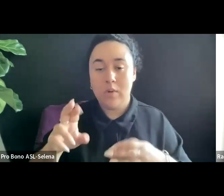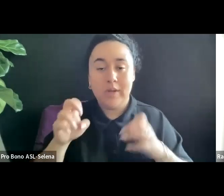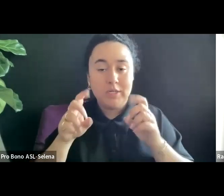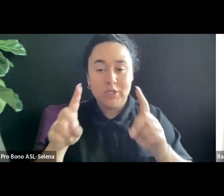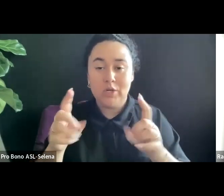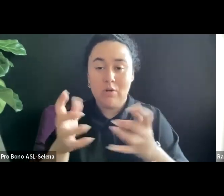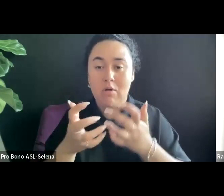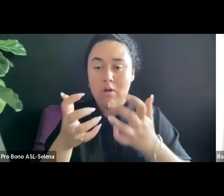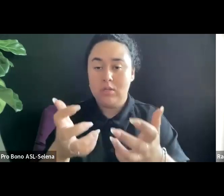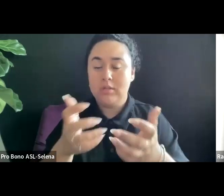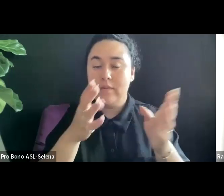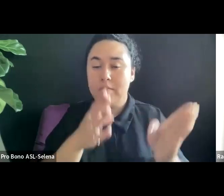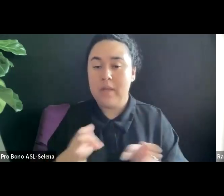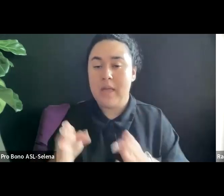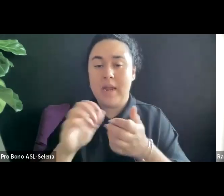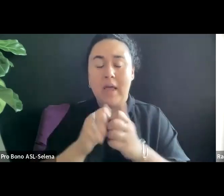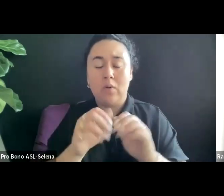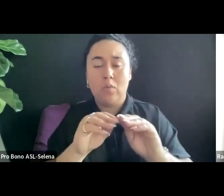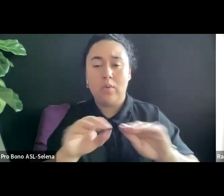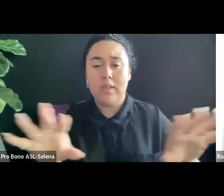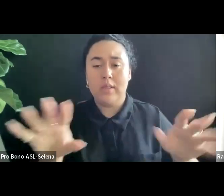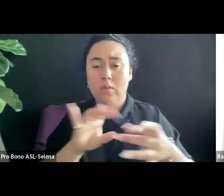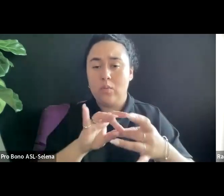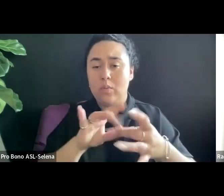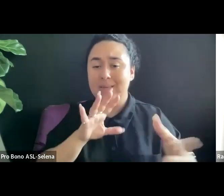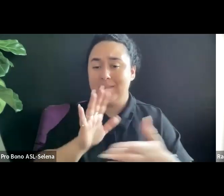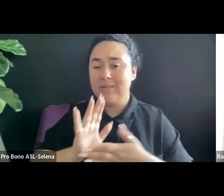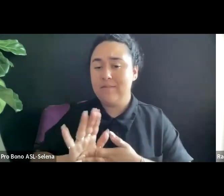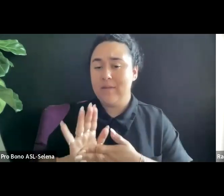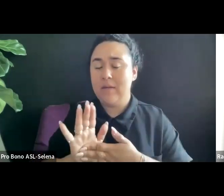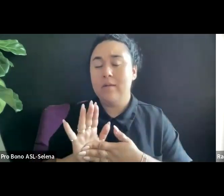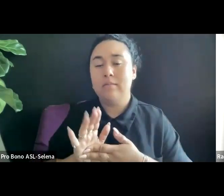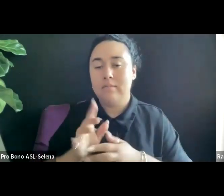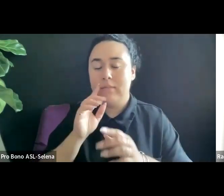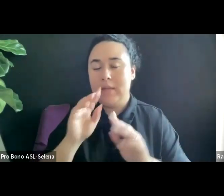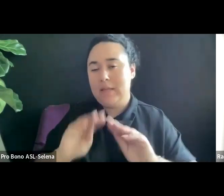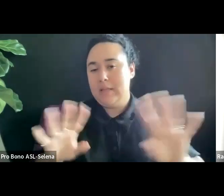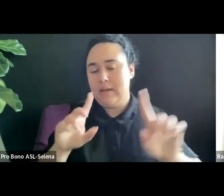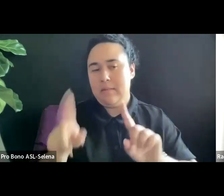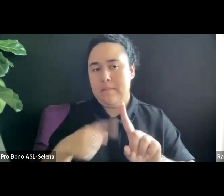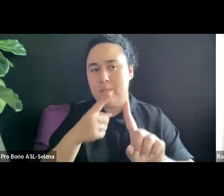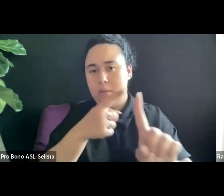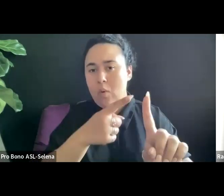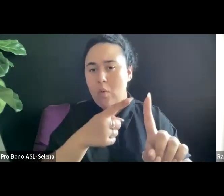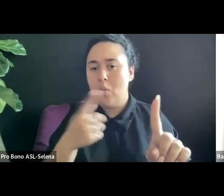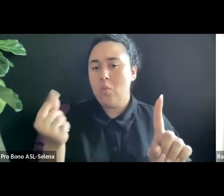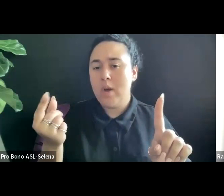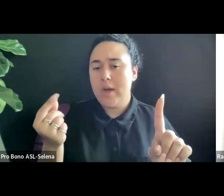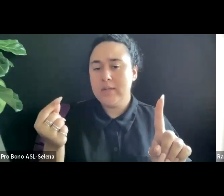AS YOU PLAN HOW TO GET YOUR FILM OUT, BE CLEAR ABOUT YOUR OBJECTIVE FOR YOUR FILM SO YOU ARE NOT